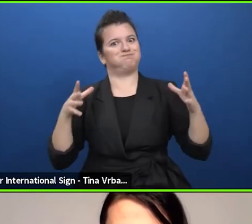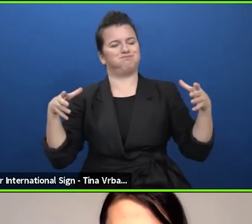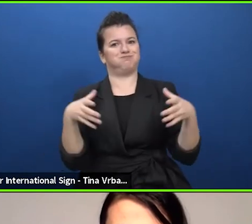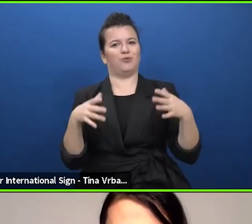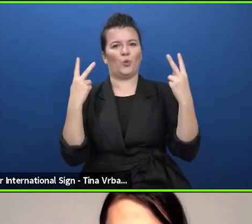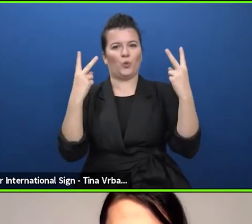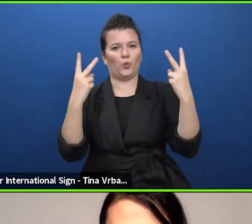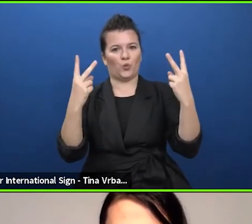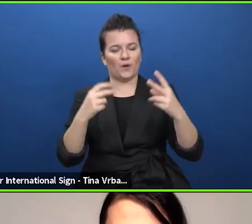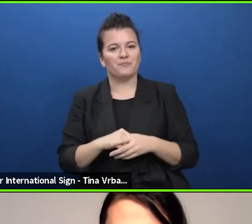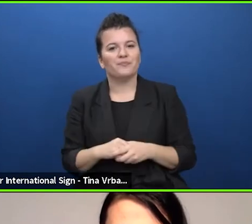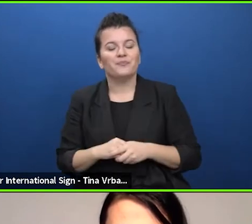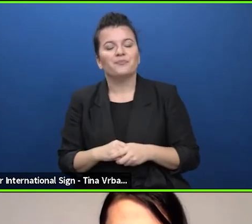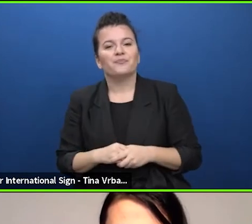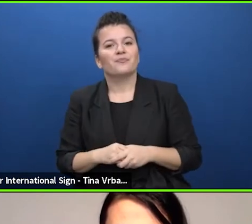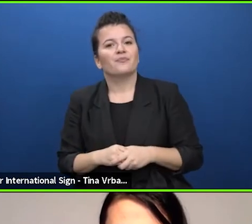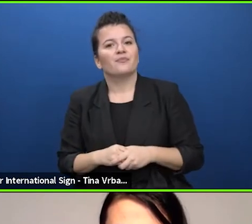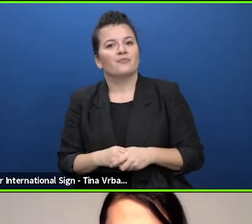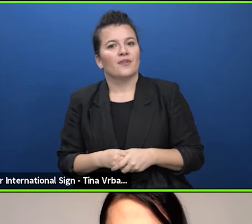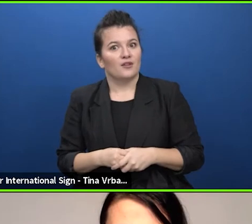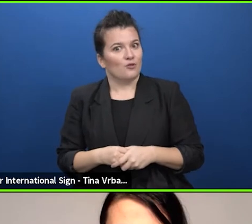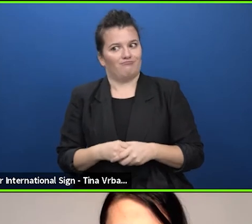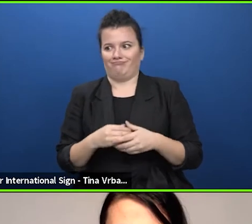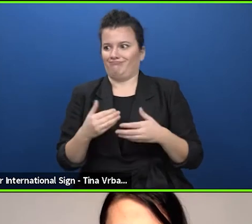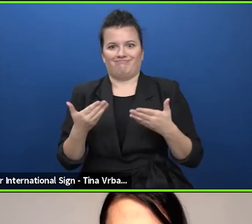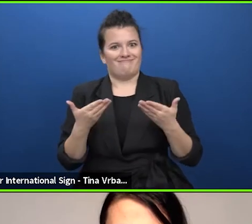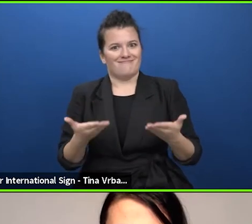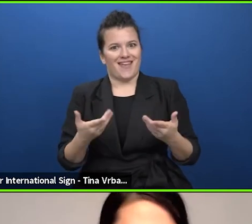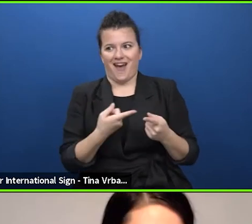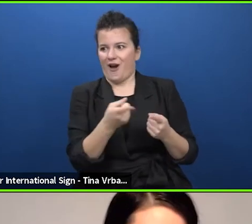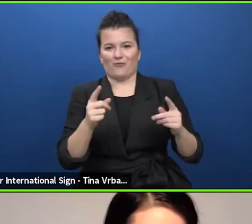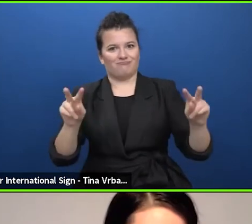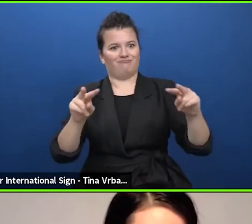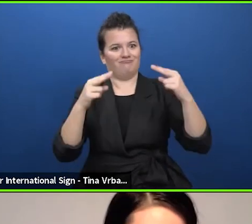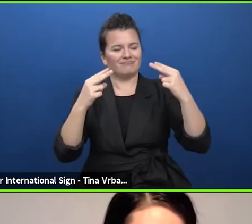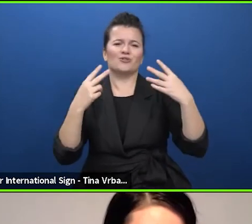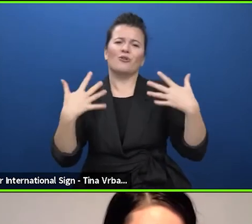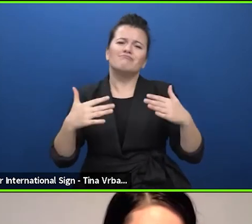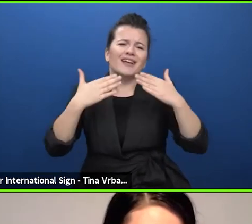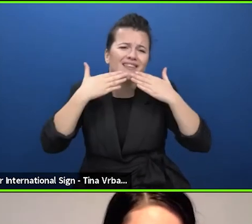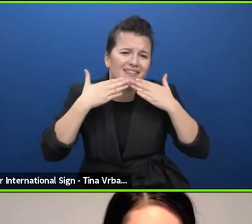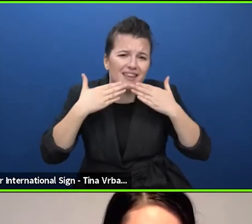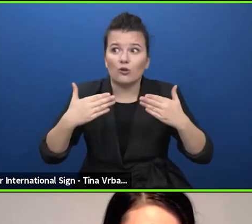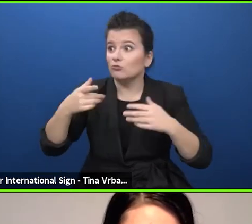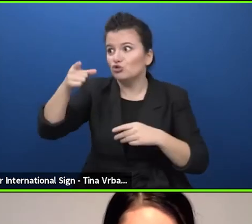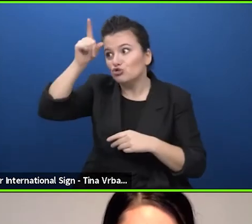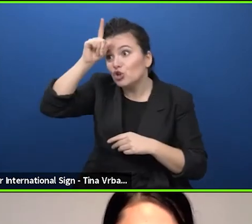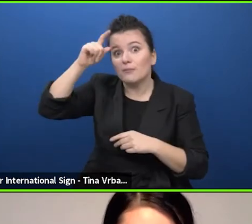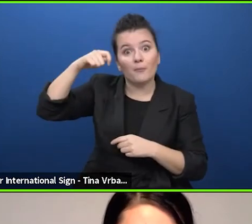to allow in particular, to allow me to say thank you to the German presidency and to state minister